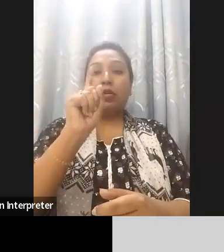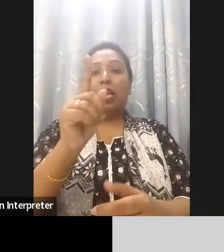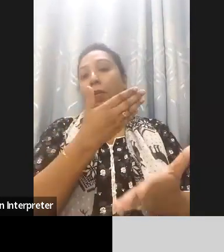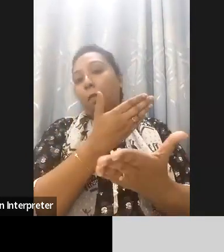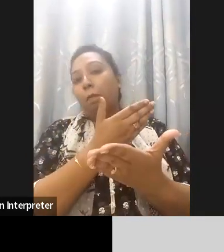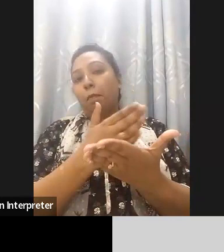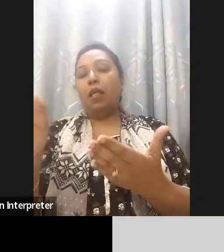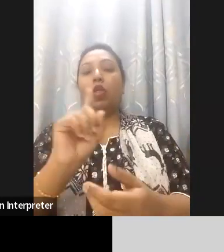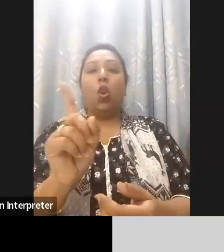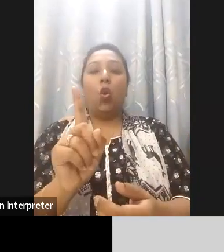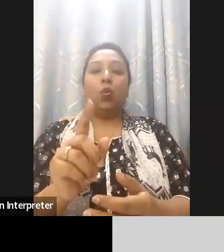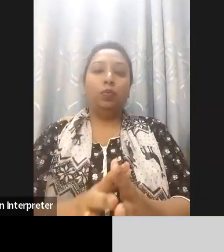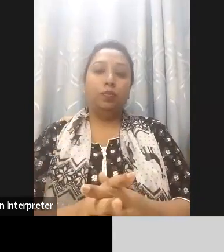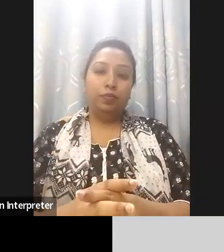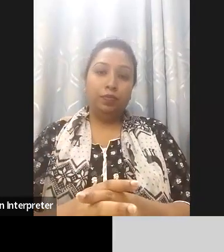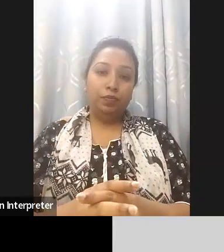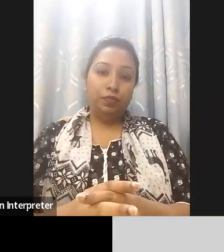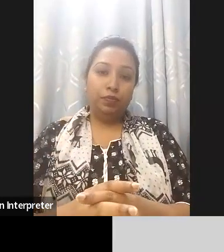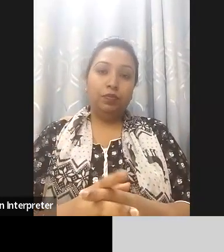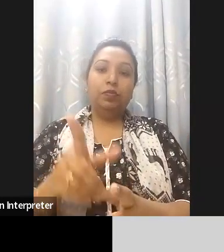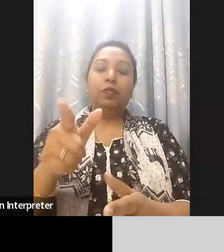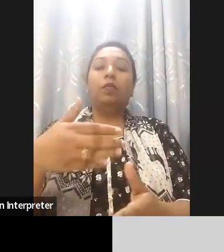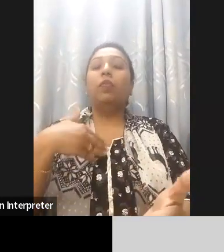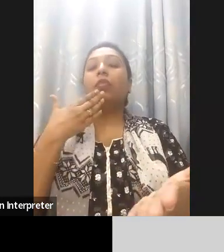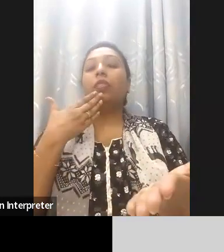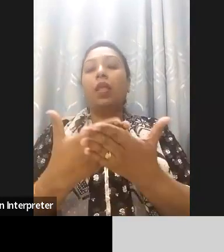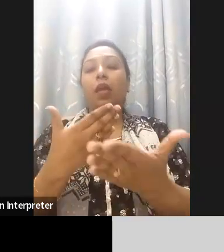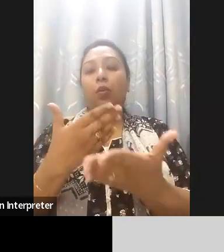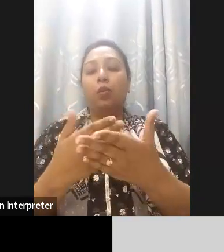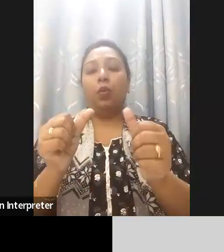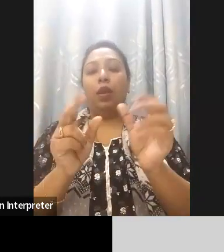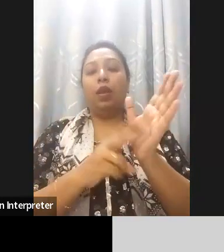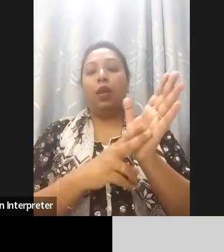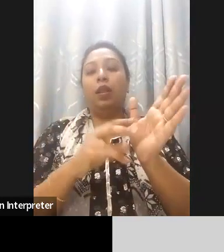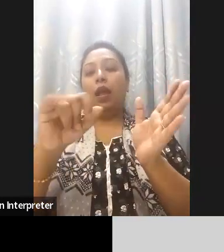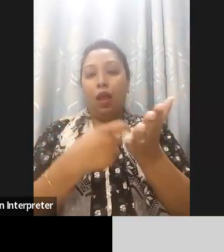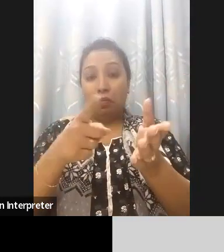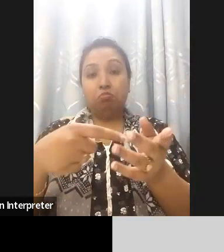Thank you thank you Mr Chowdhury, very interesting the steps taken by the government of Bangladesh